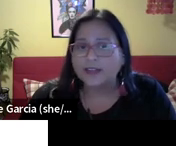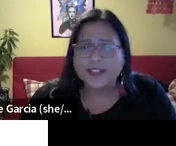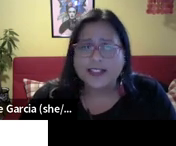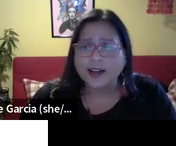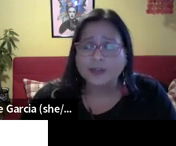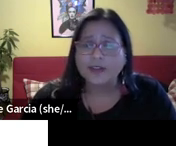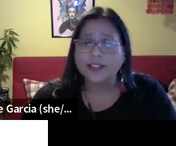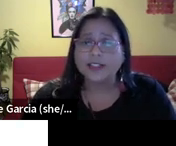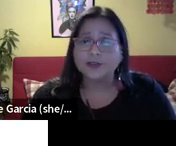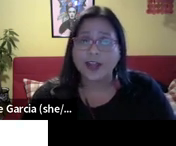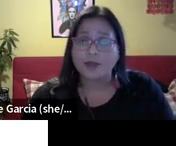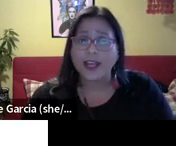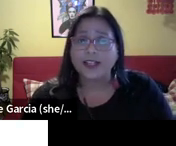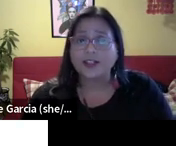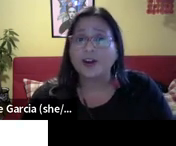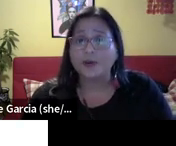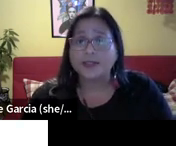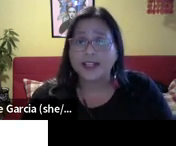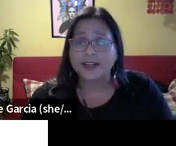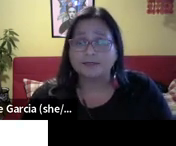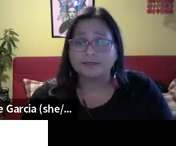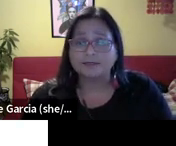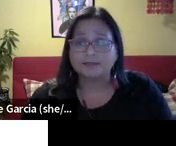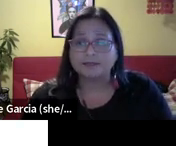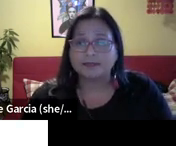November 8th is election day! You can read more about our